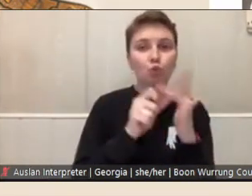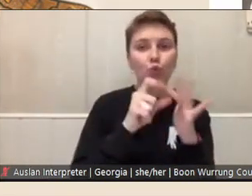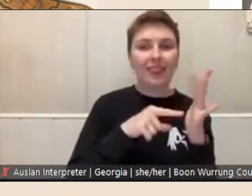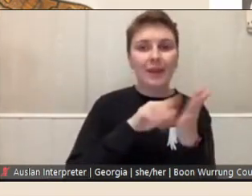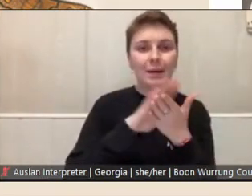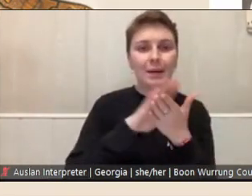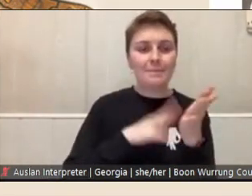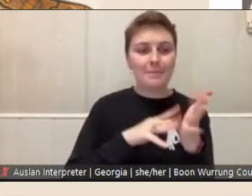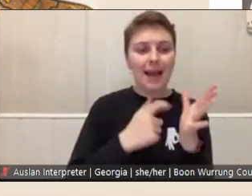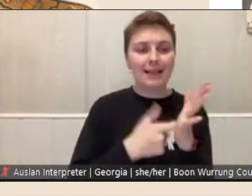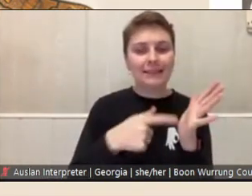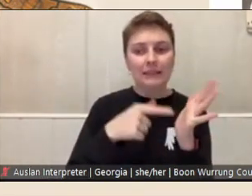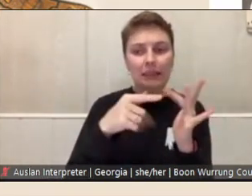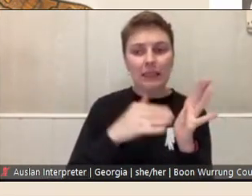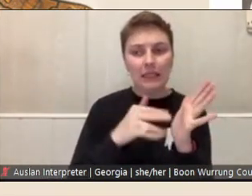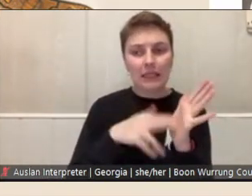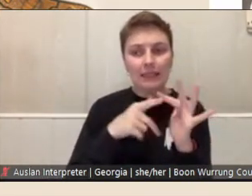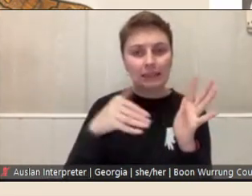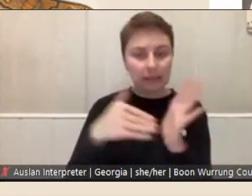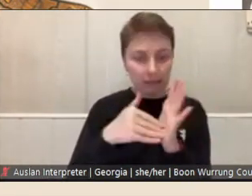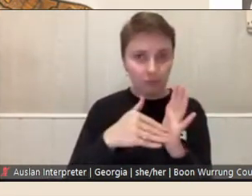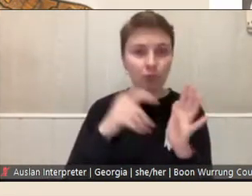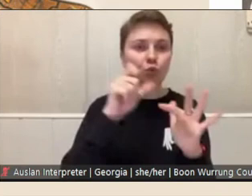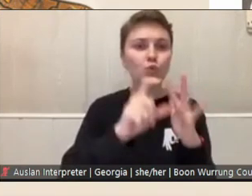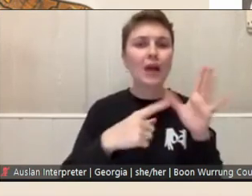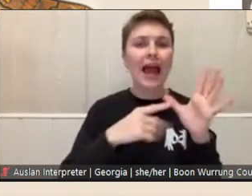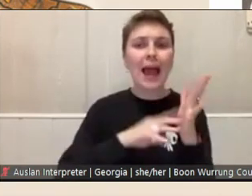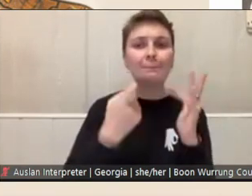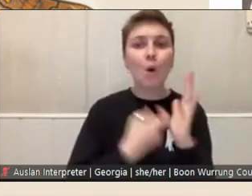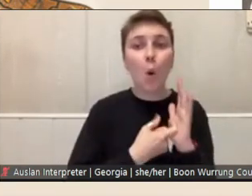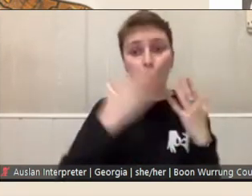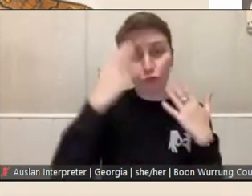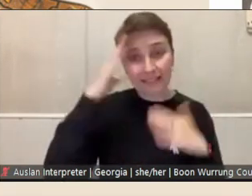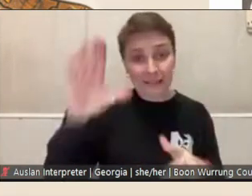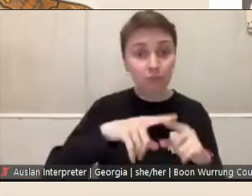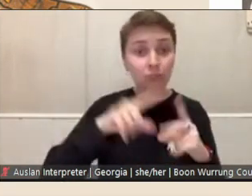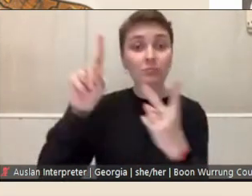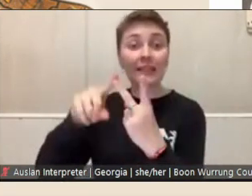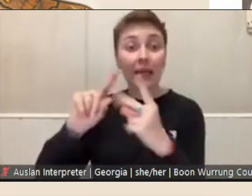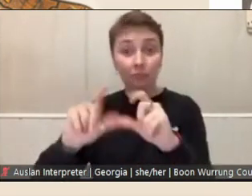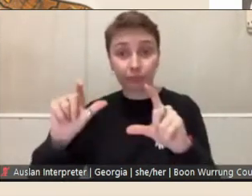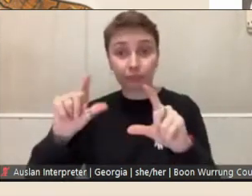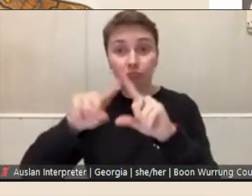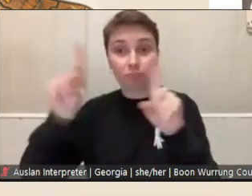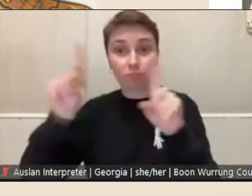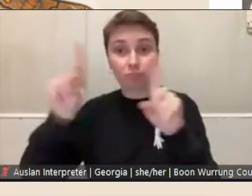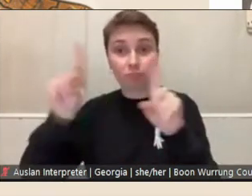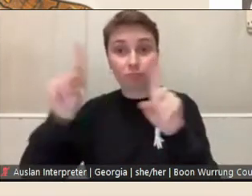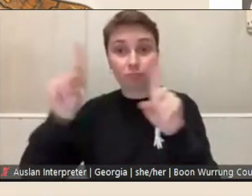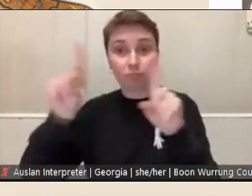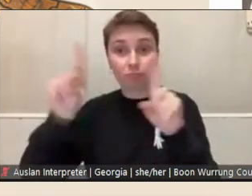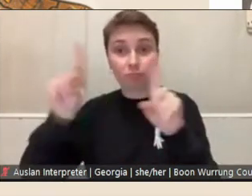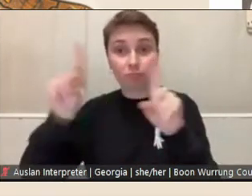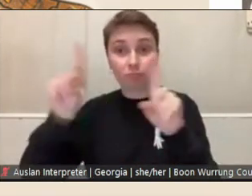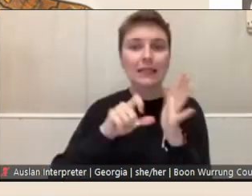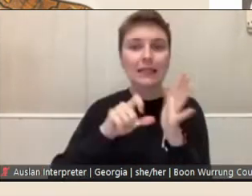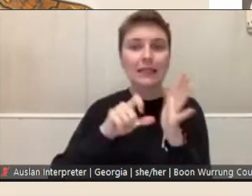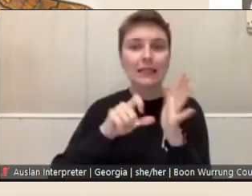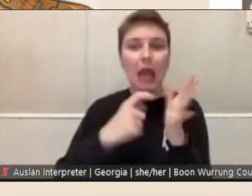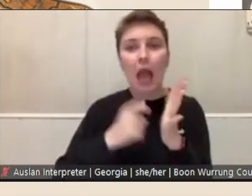who did the Amor Residency and the second image is of August Carpenter who is currently concluding